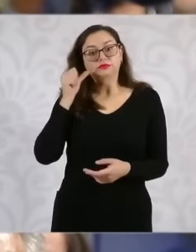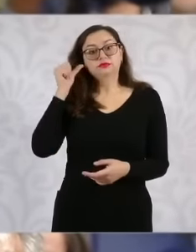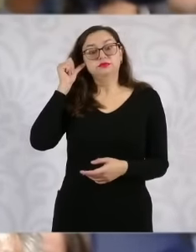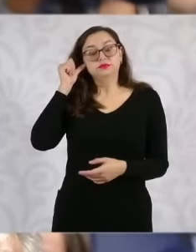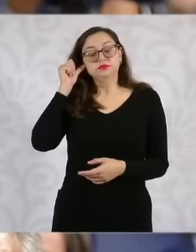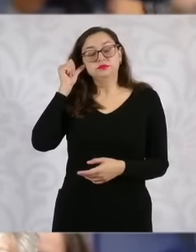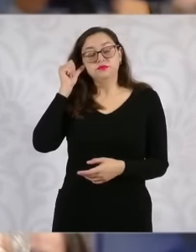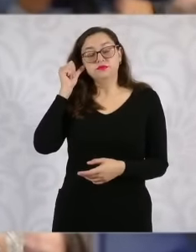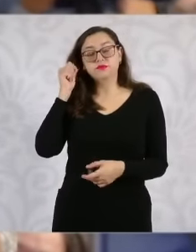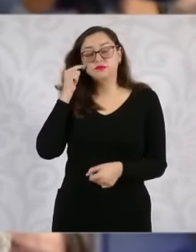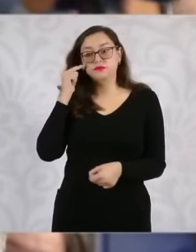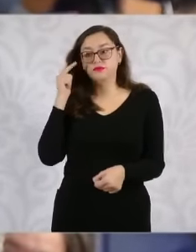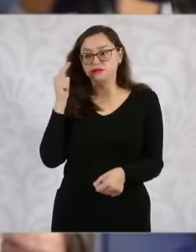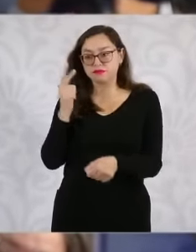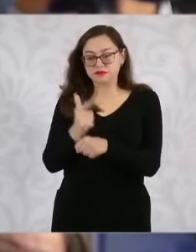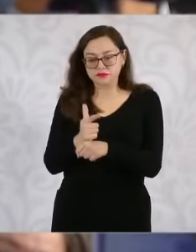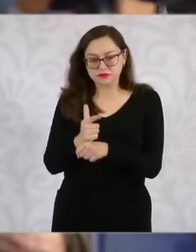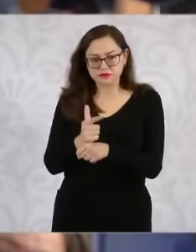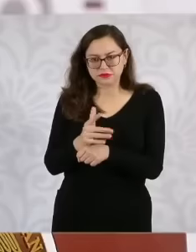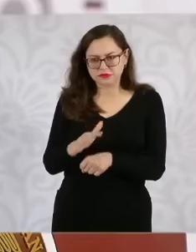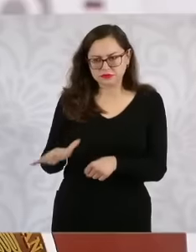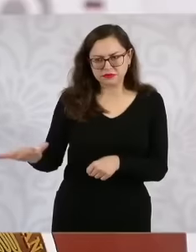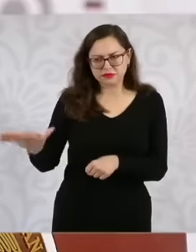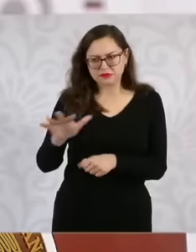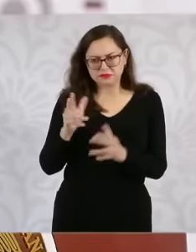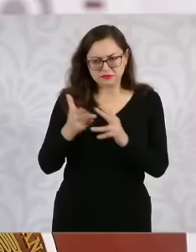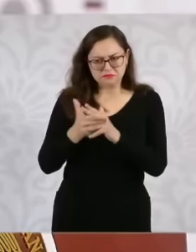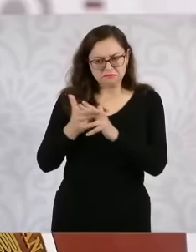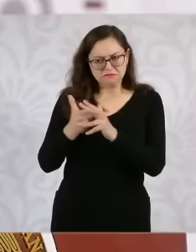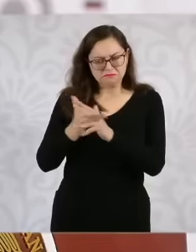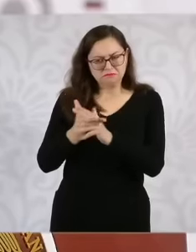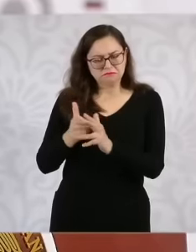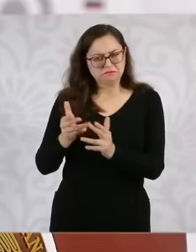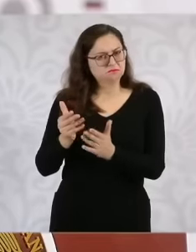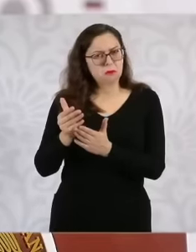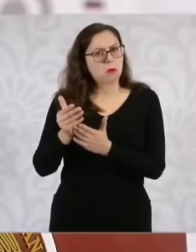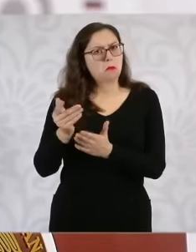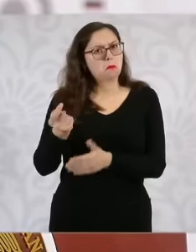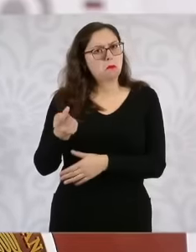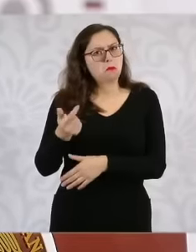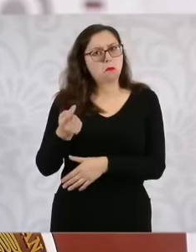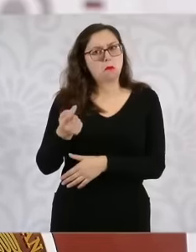the area has not been identified as having a high incidence of crime, however, these same